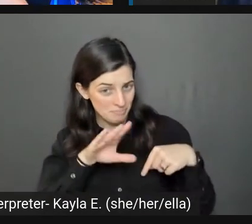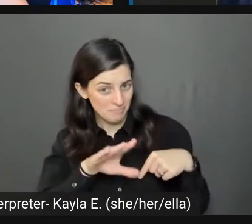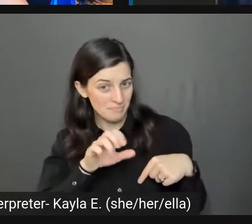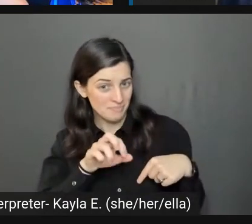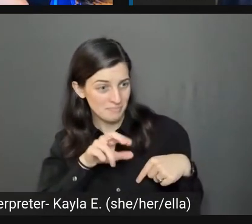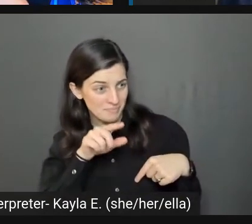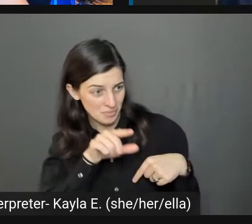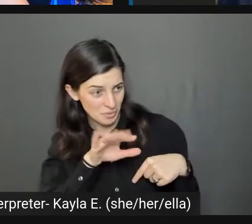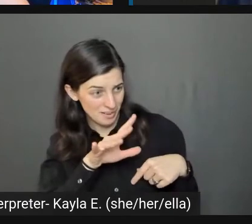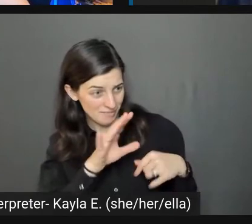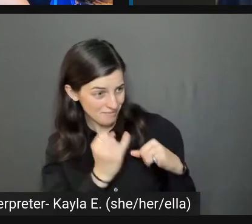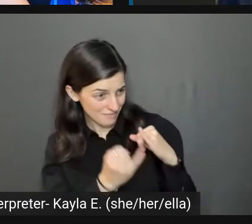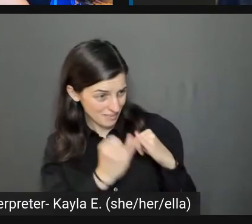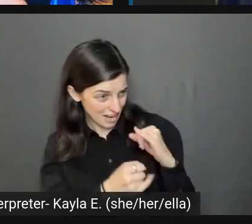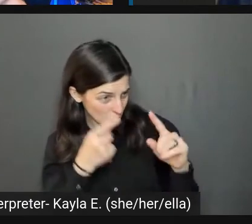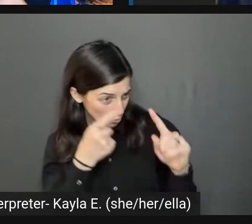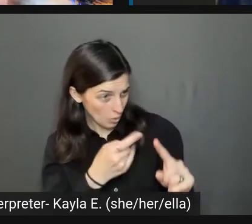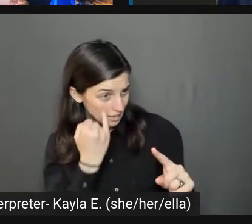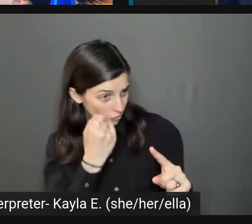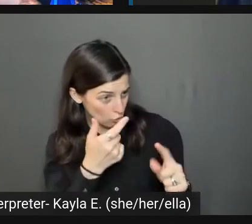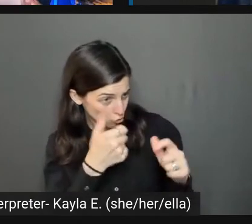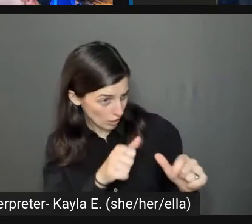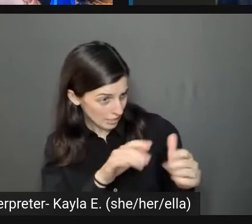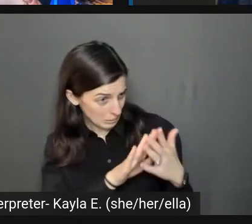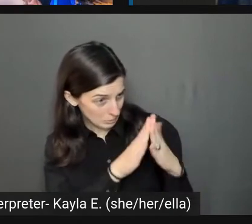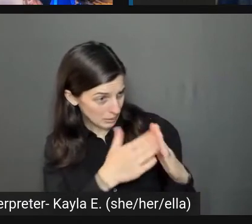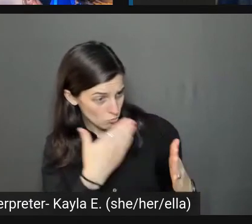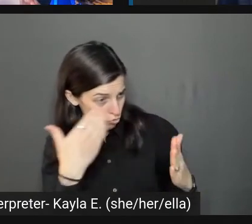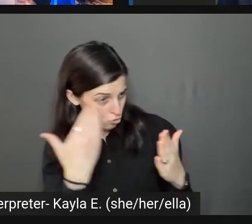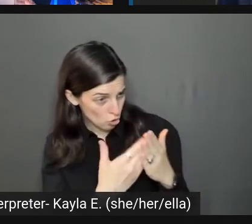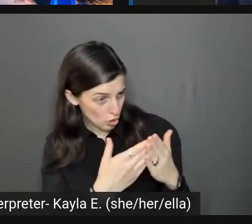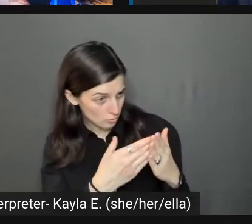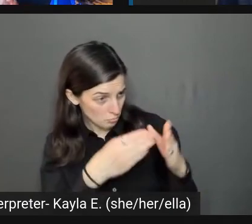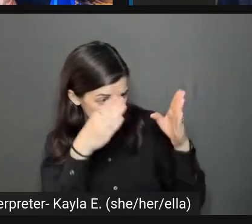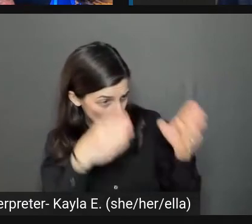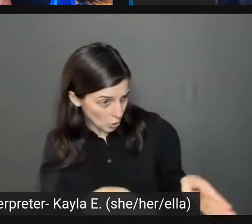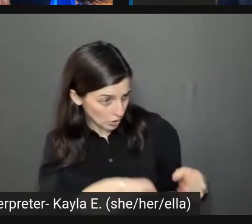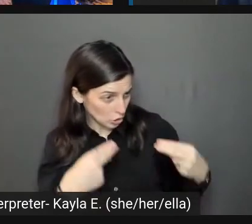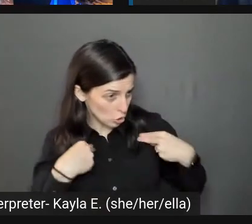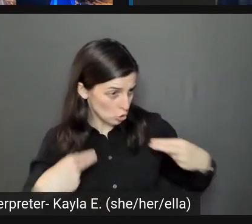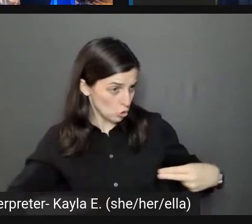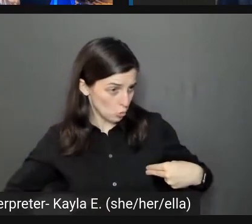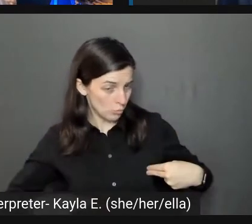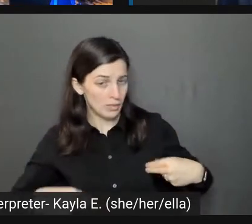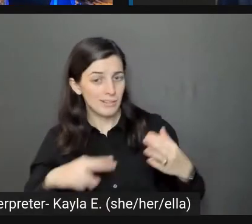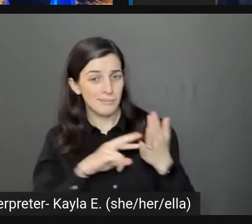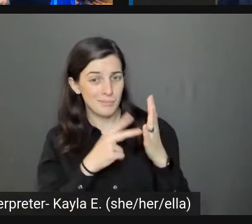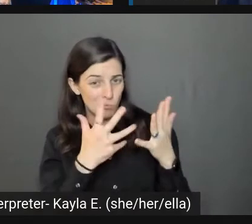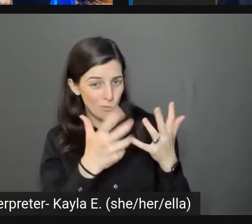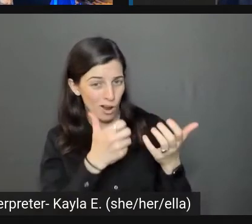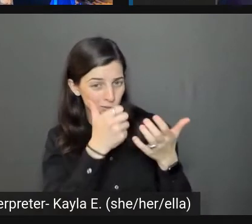If you're trying to be a good human and you are coming from a place of wanting to be respectful,